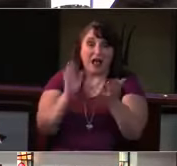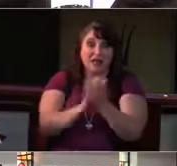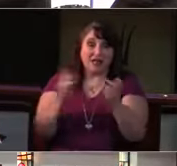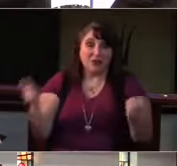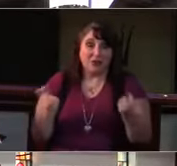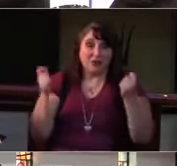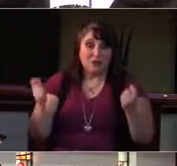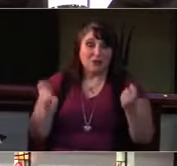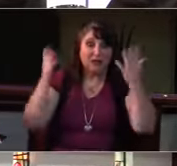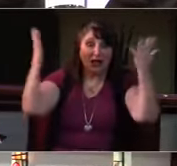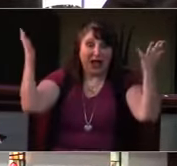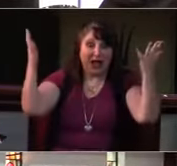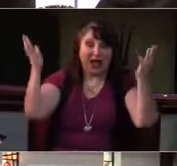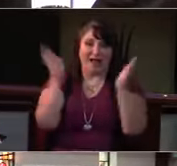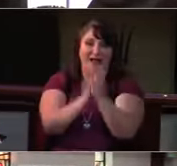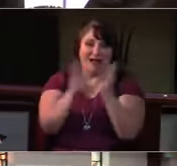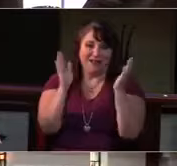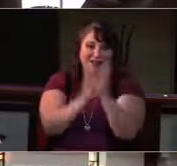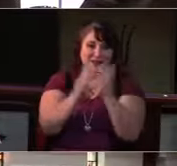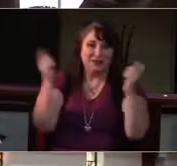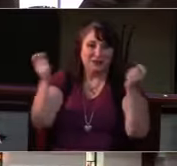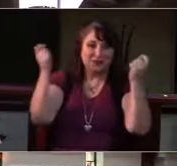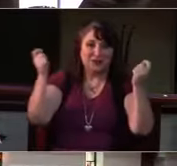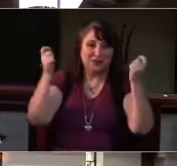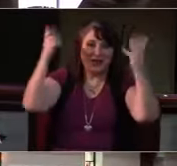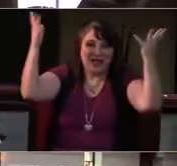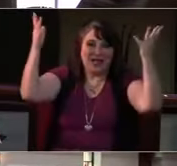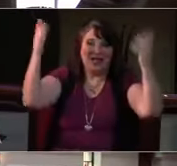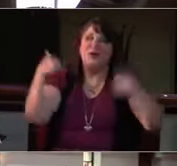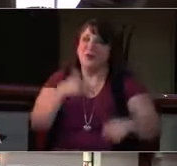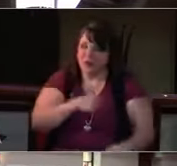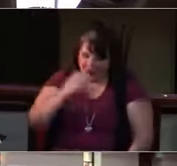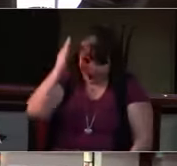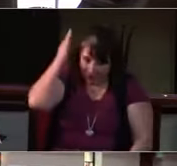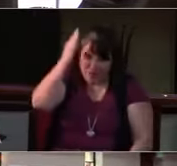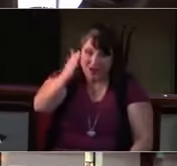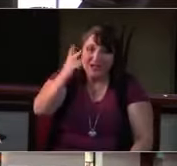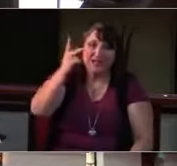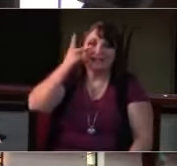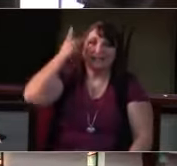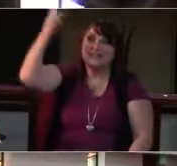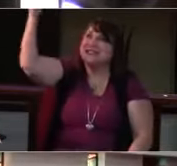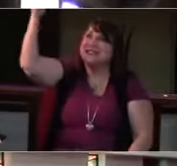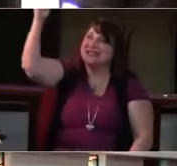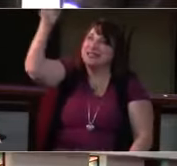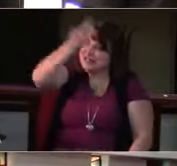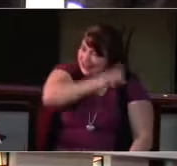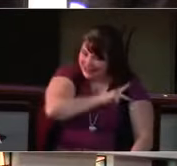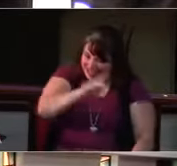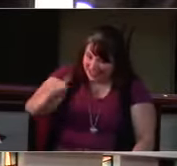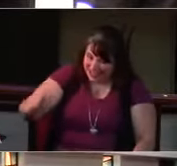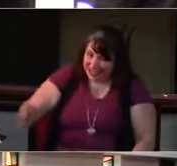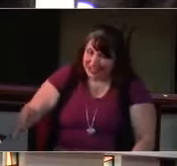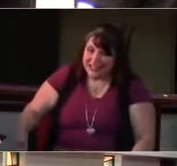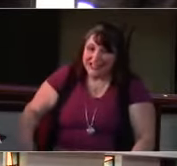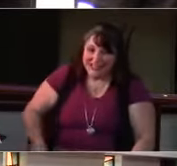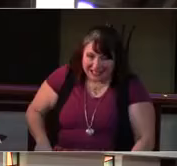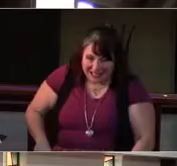Hallelujah, hallelujah We're going to see the King!